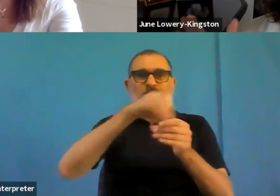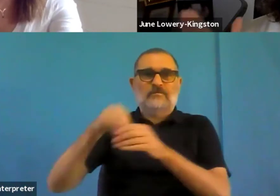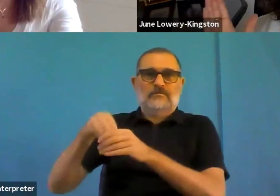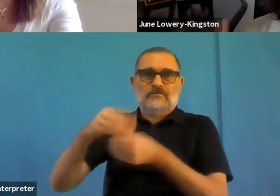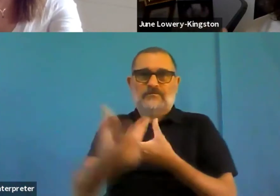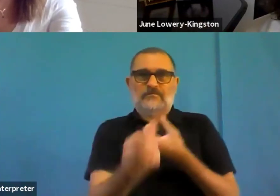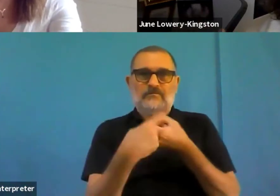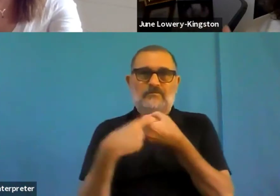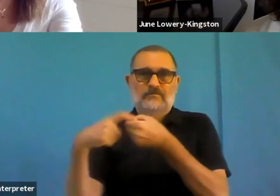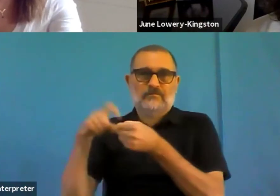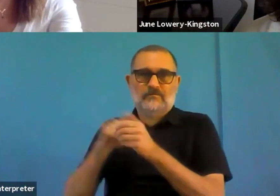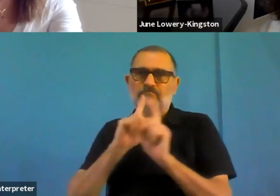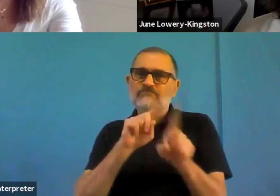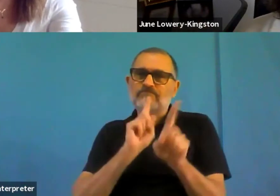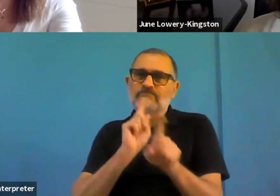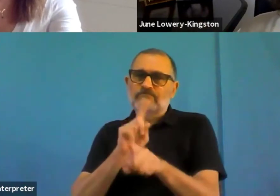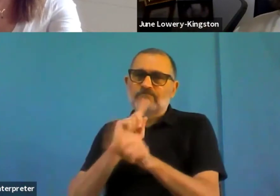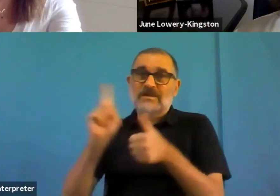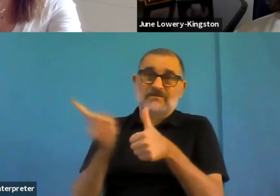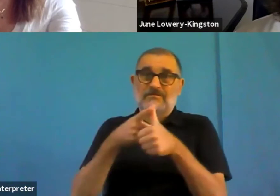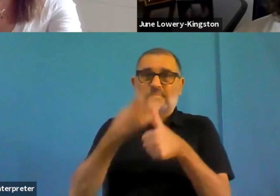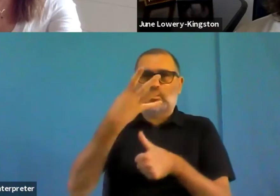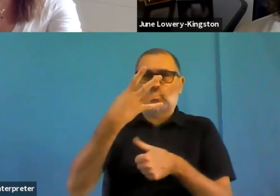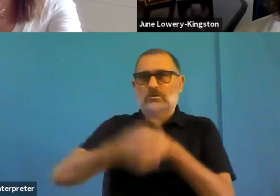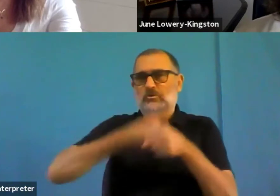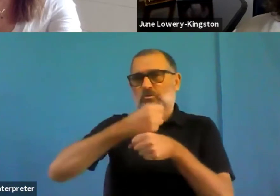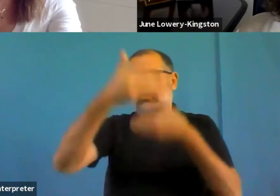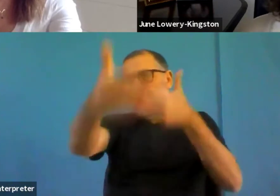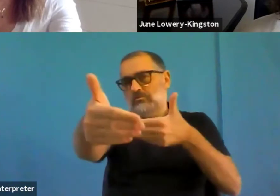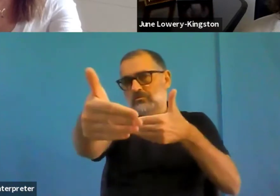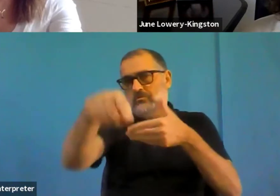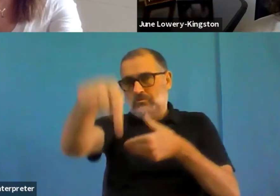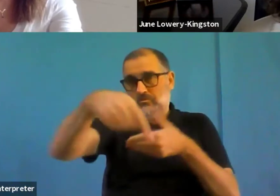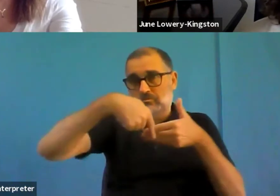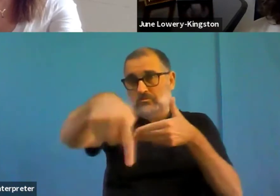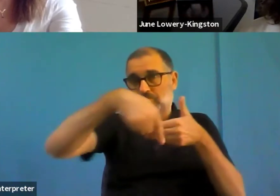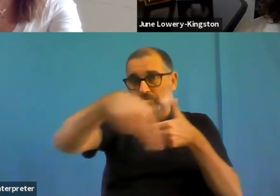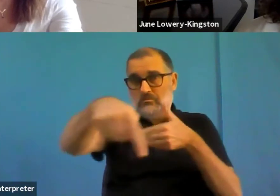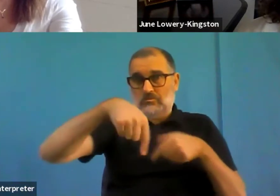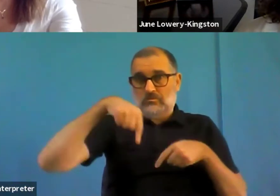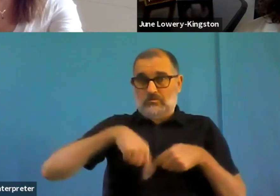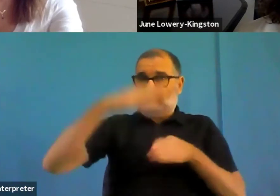So this is our work, where we are and what is important about the 23rd of September.